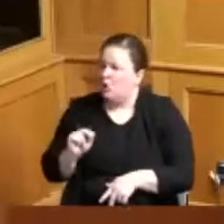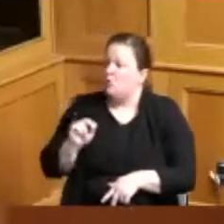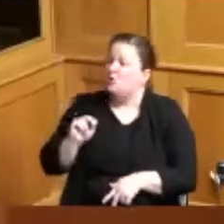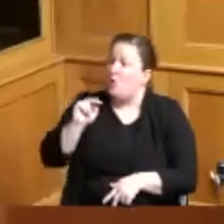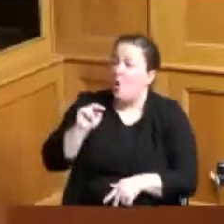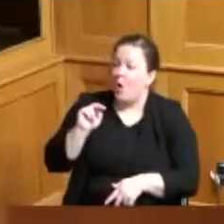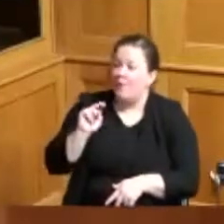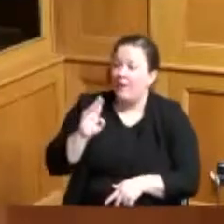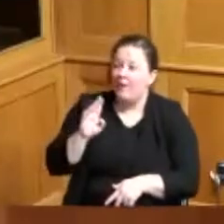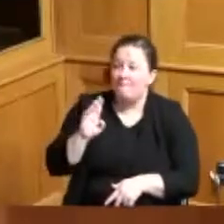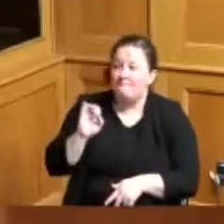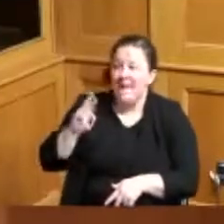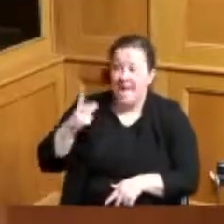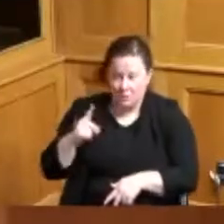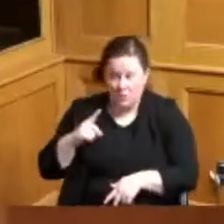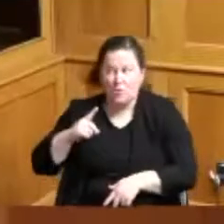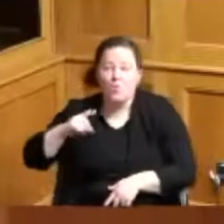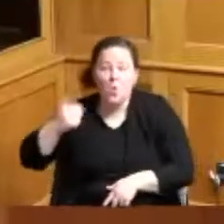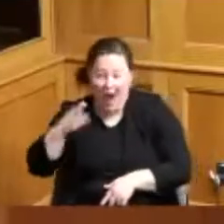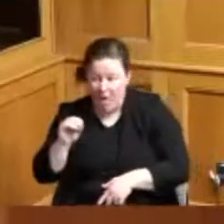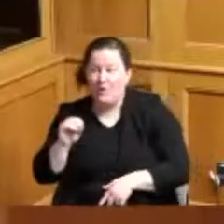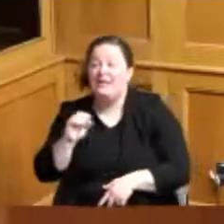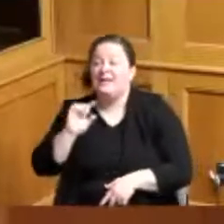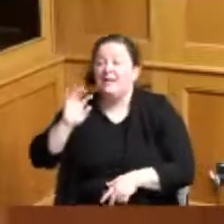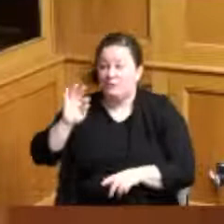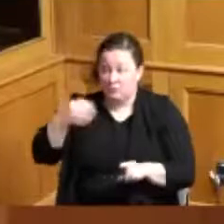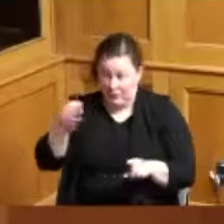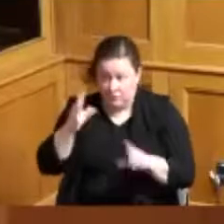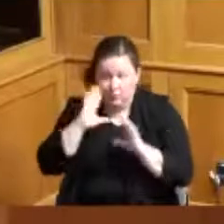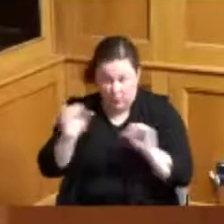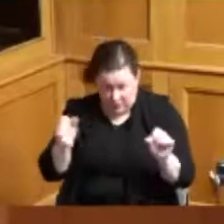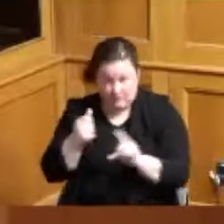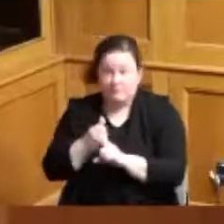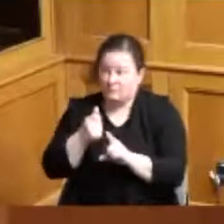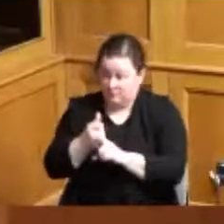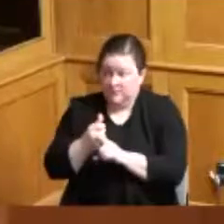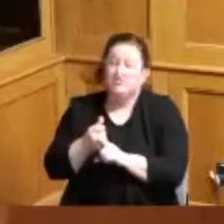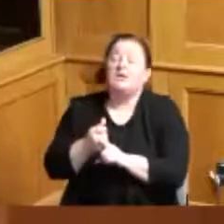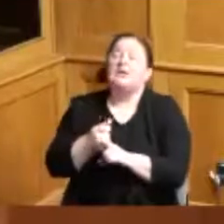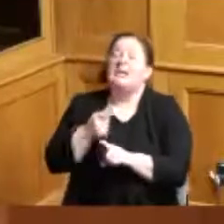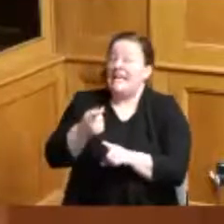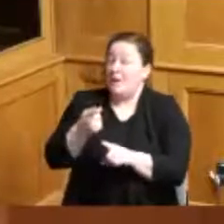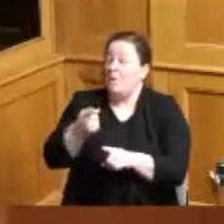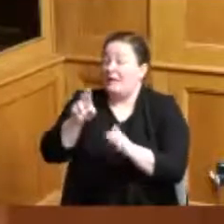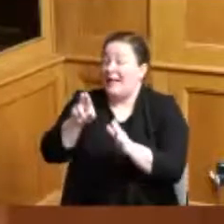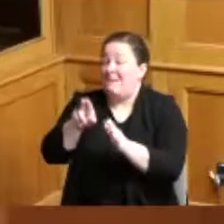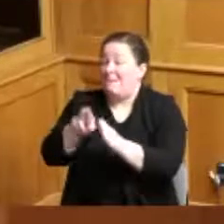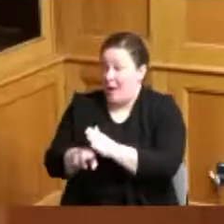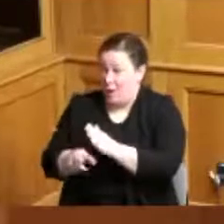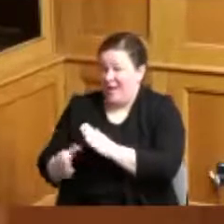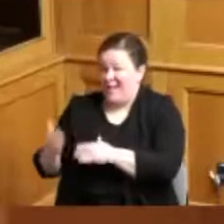the united states he is buried in north bend Ohio and so they do this memorial walk up to the tomb